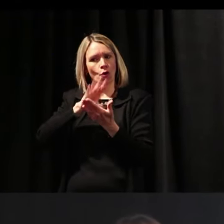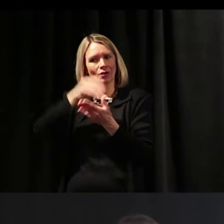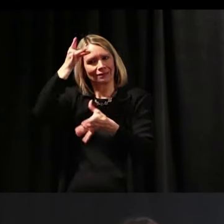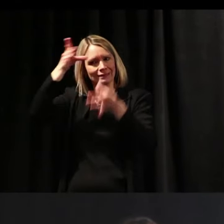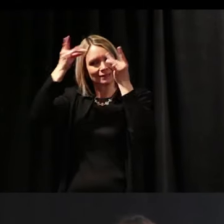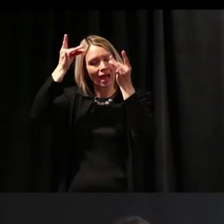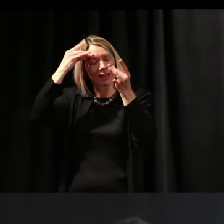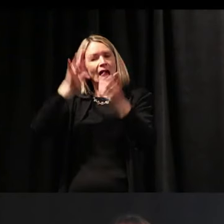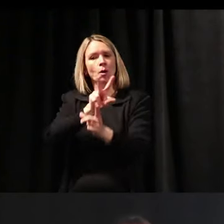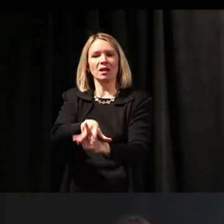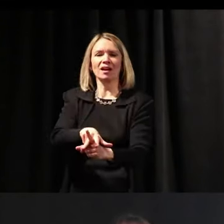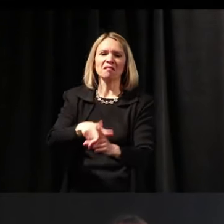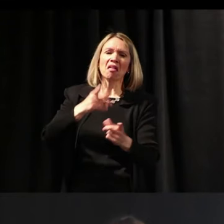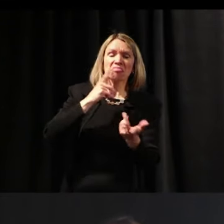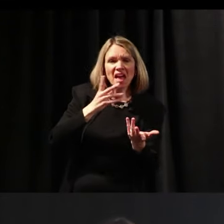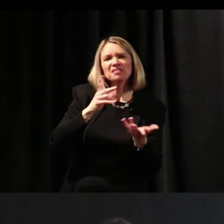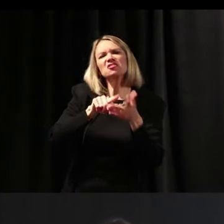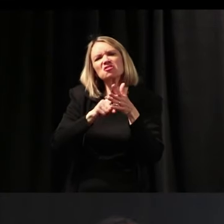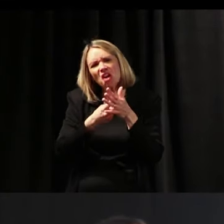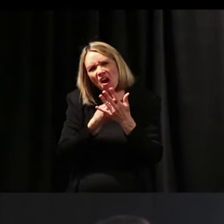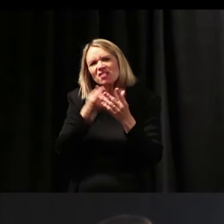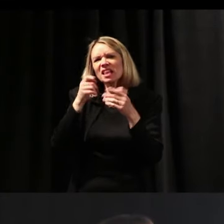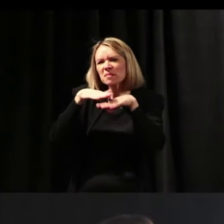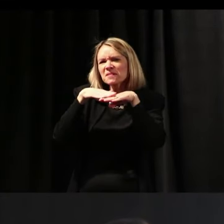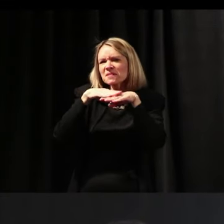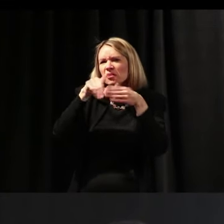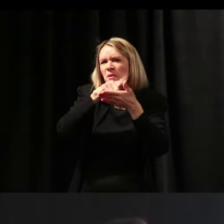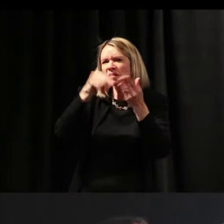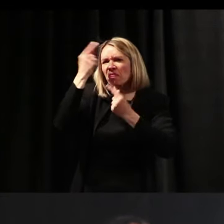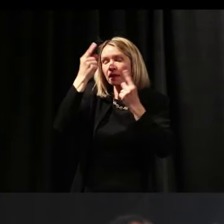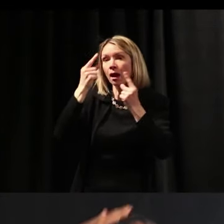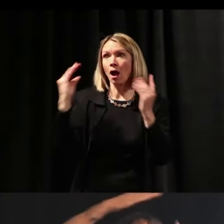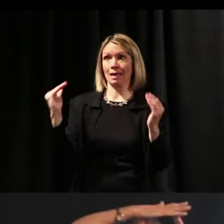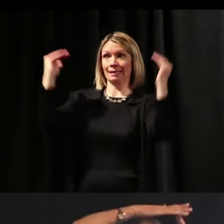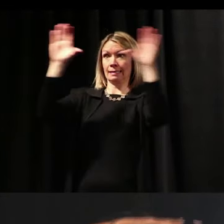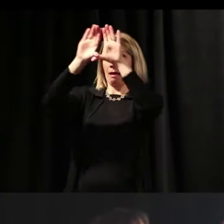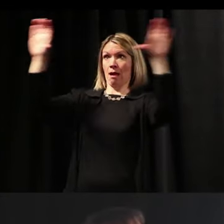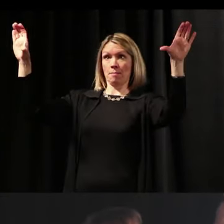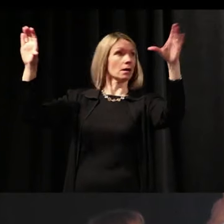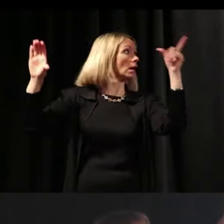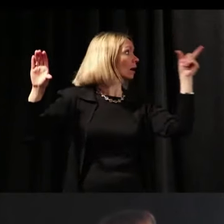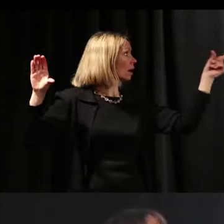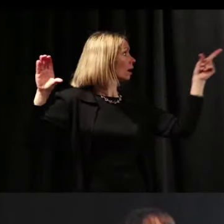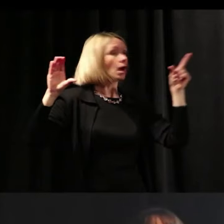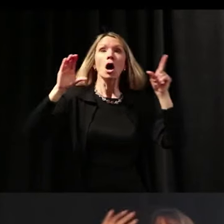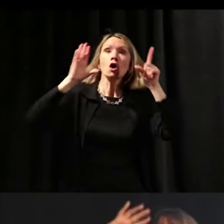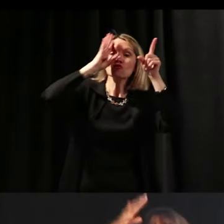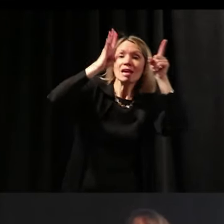That's kind of a mediocre critical-thinking skill. And then up at the top here, you notice we have